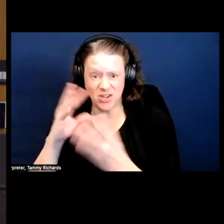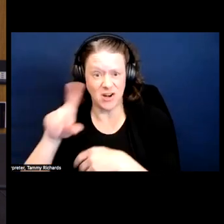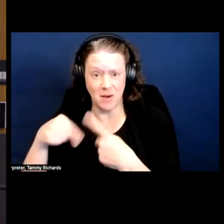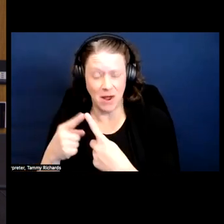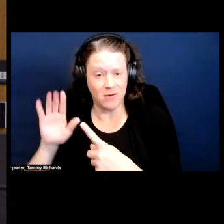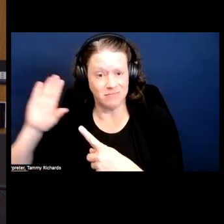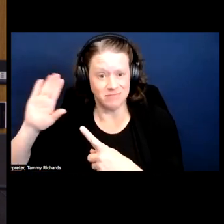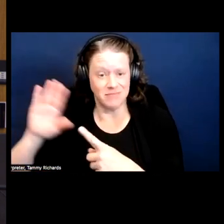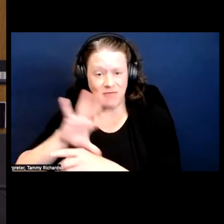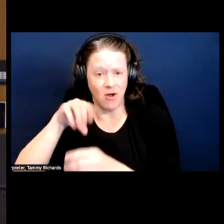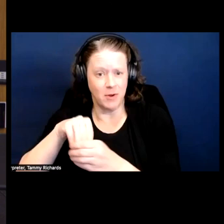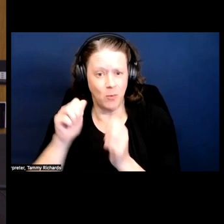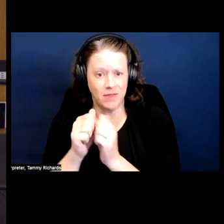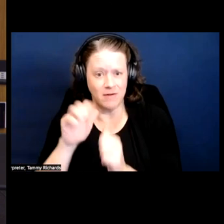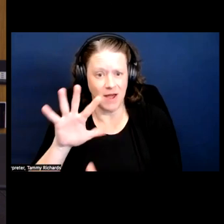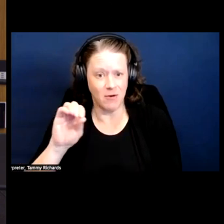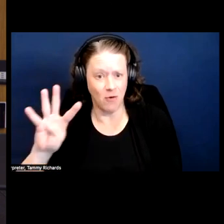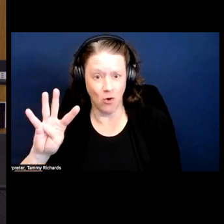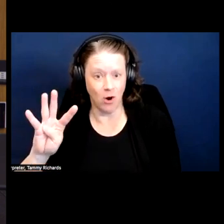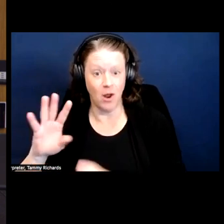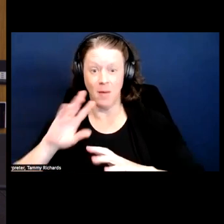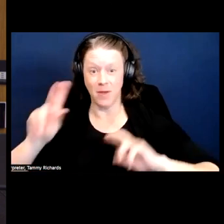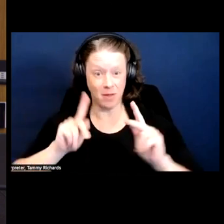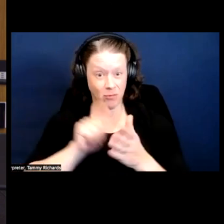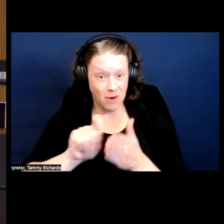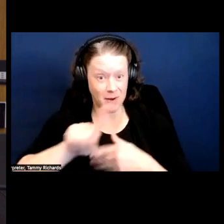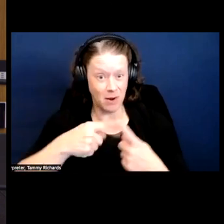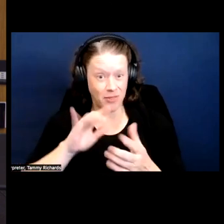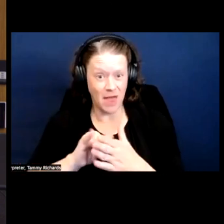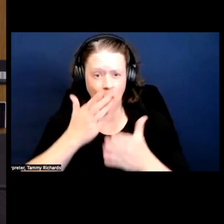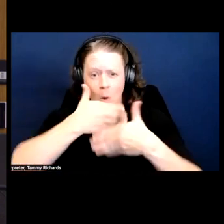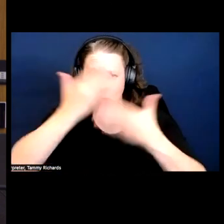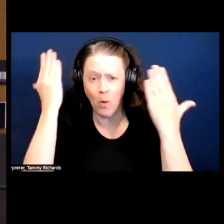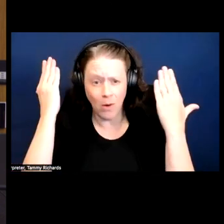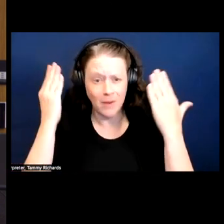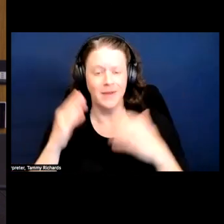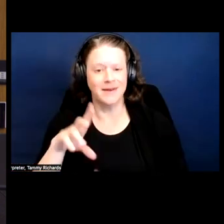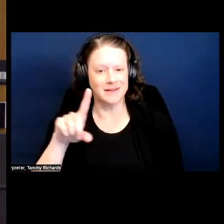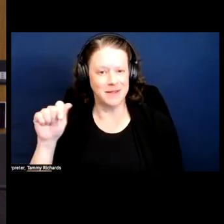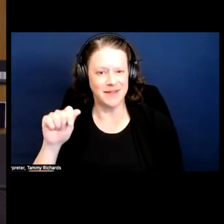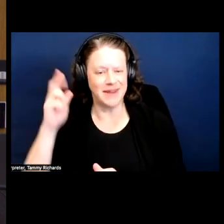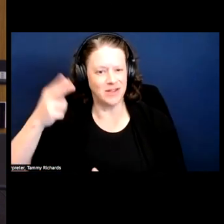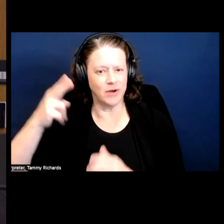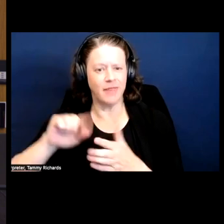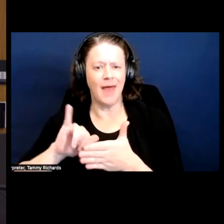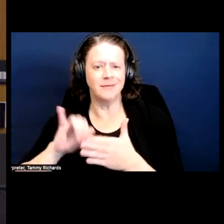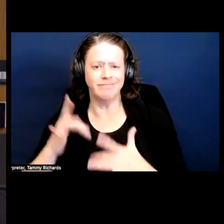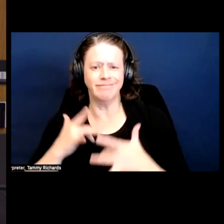Nobody writes about it. At all. And then in disability history, it tends to be kind of a footnote.